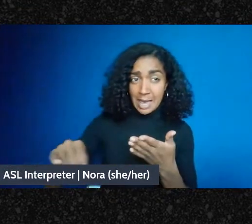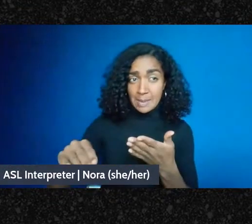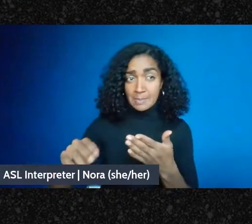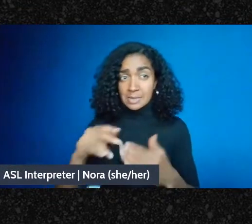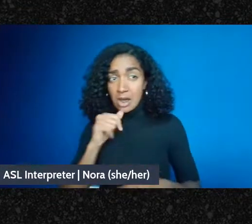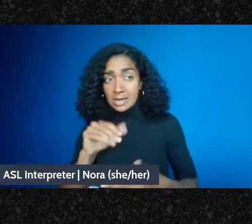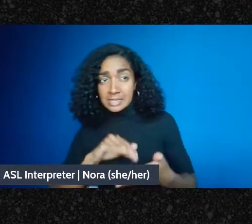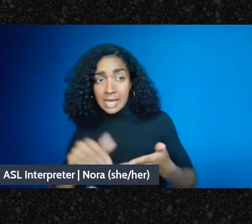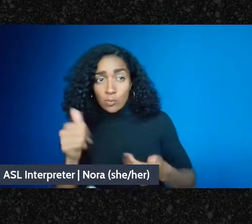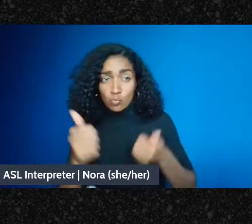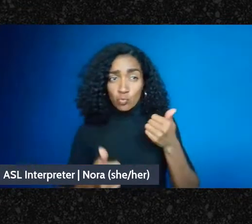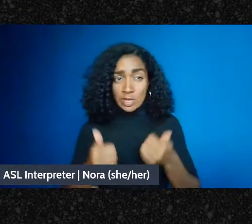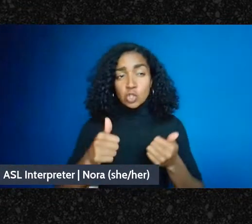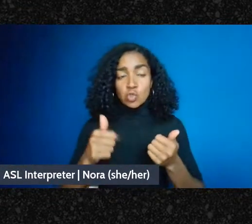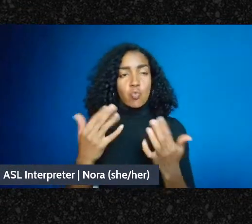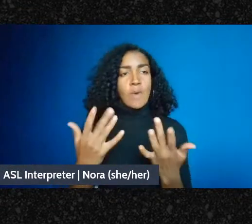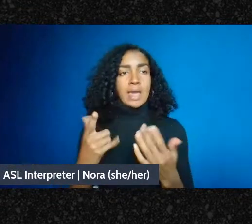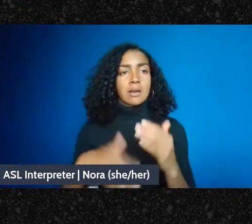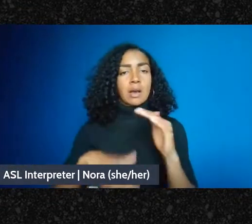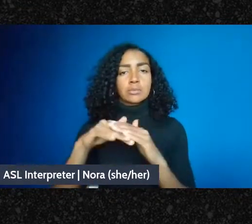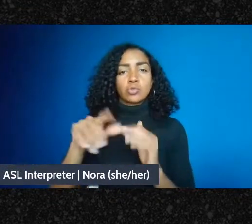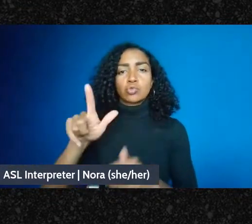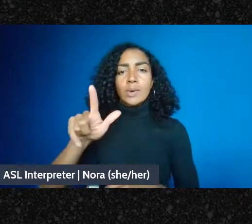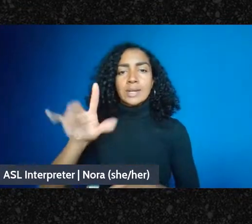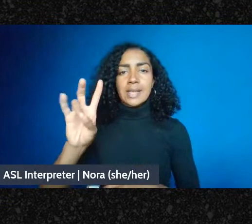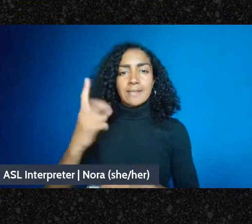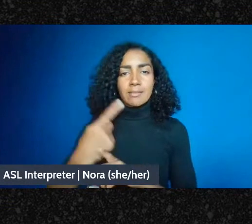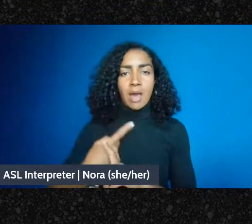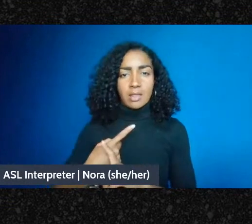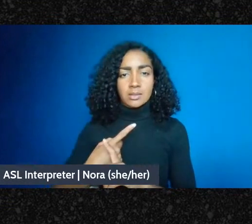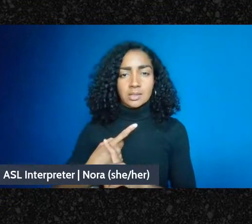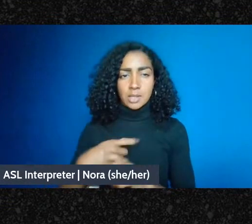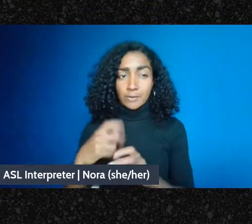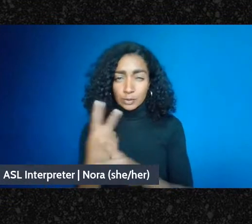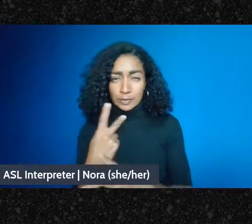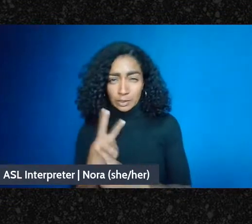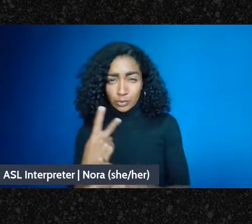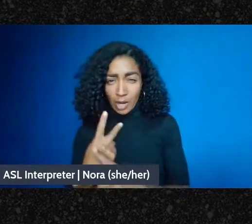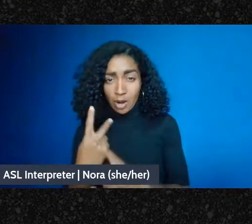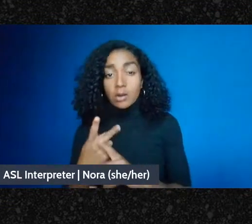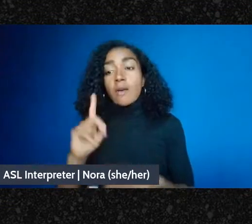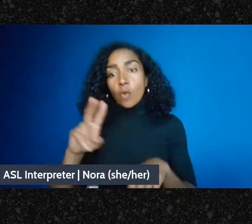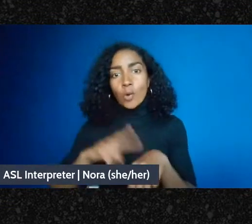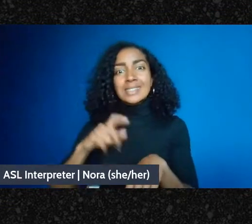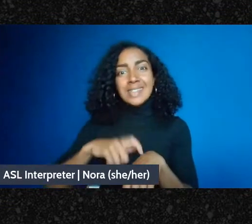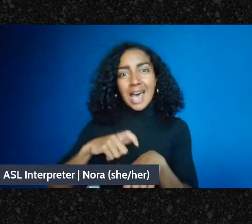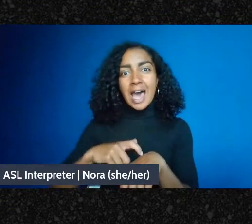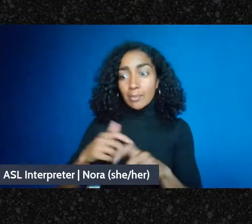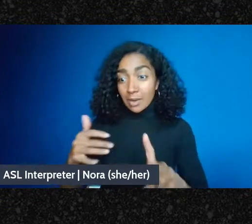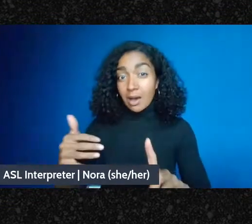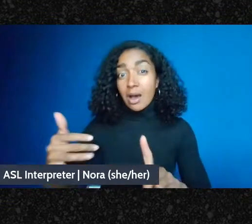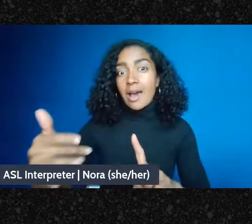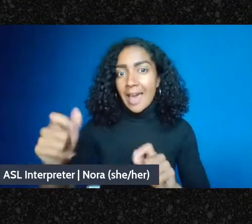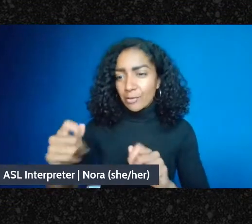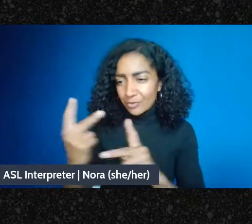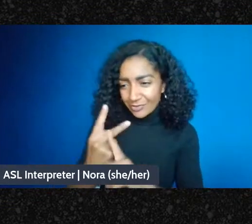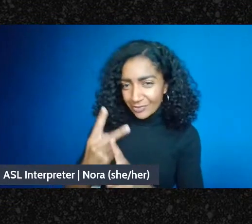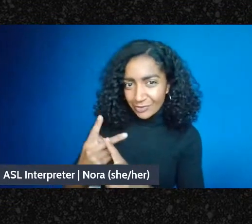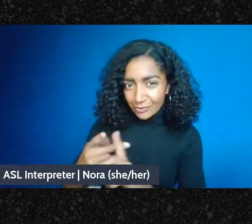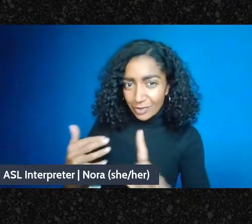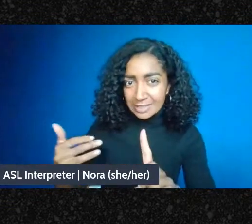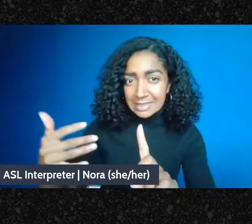it -there's some stuff you have to do in between, but if you get tax exemption within 27 months it's